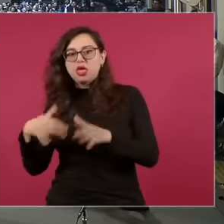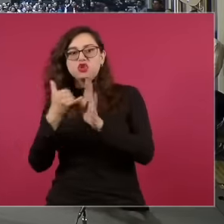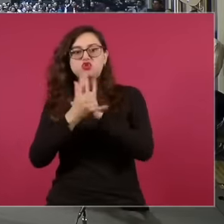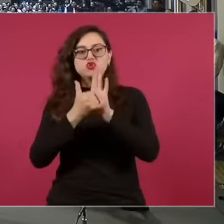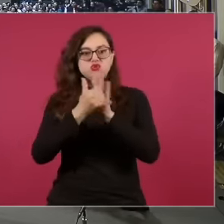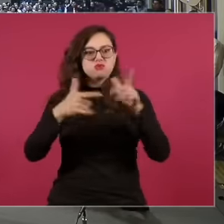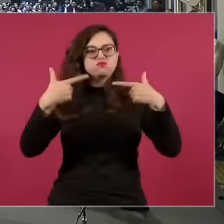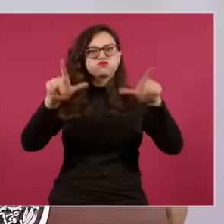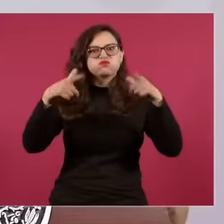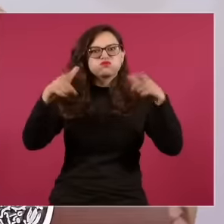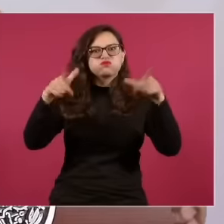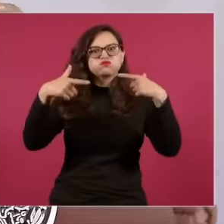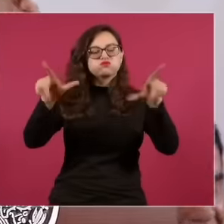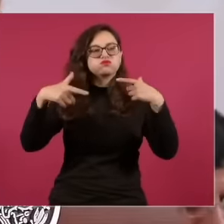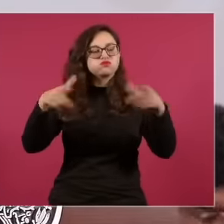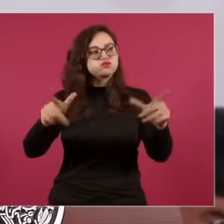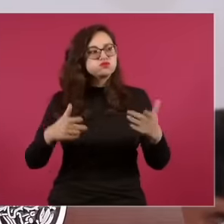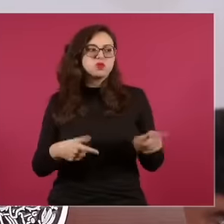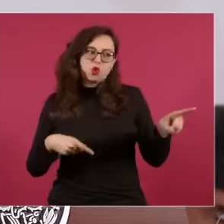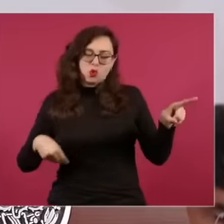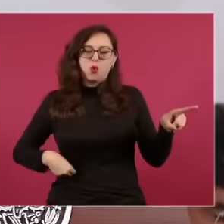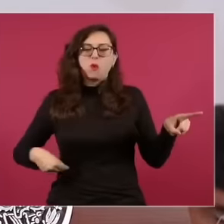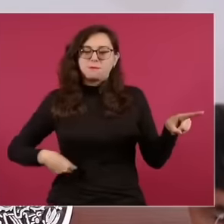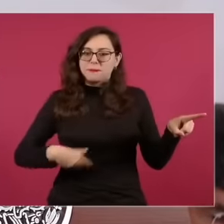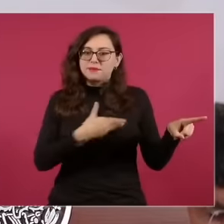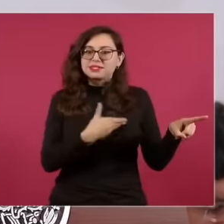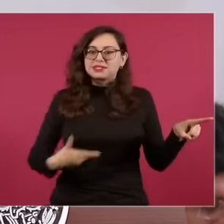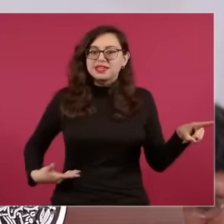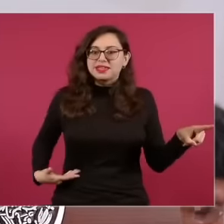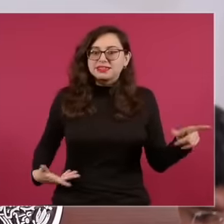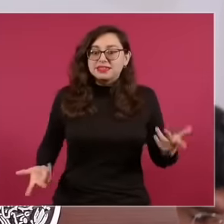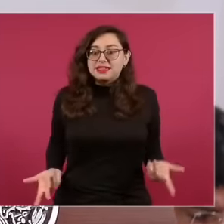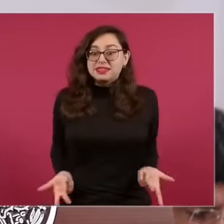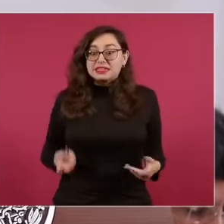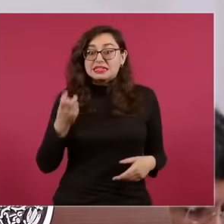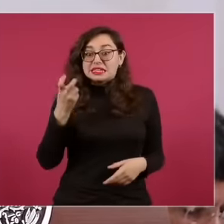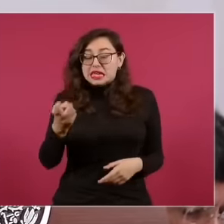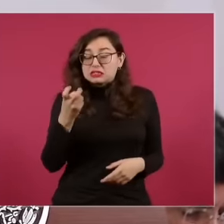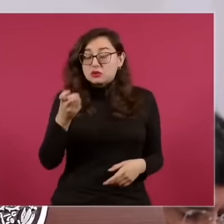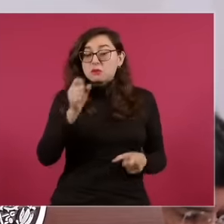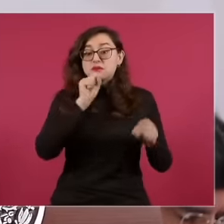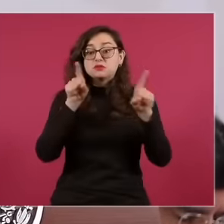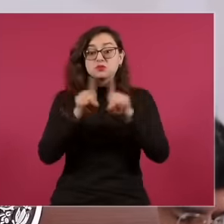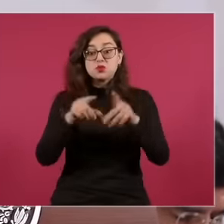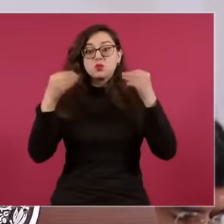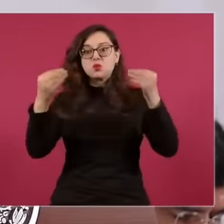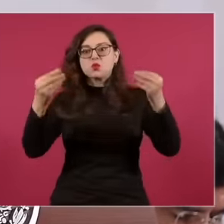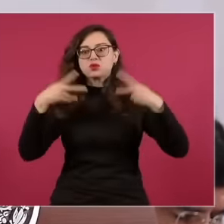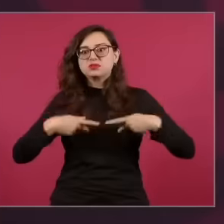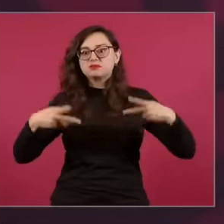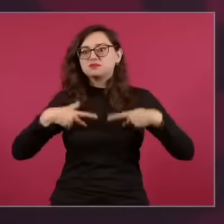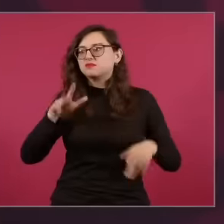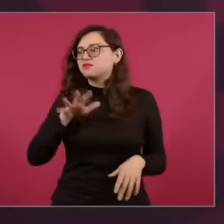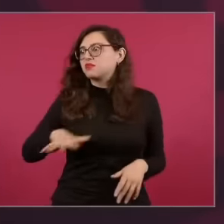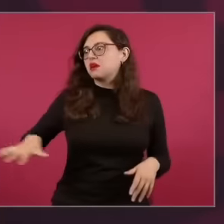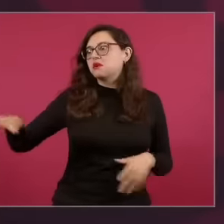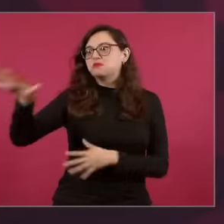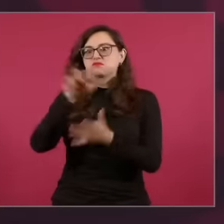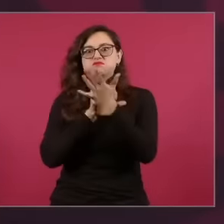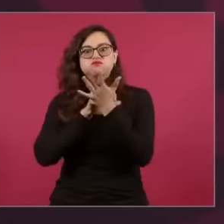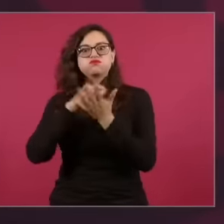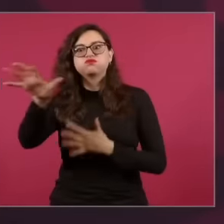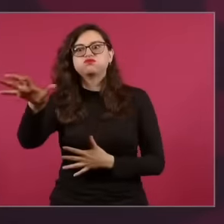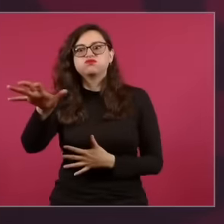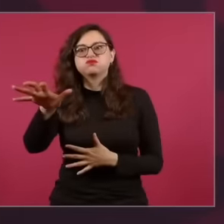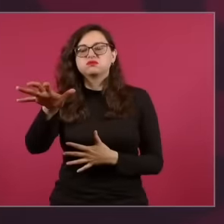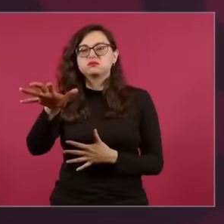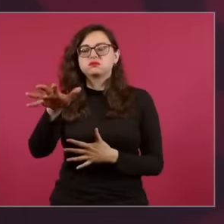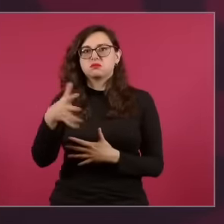like that For example, there are thousands, that's why I told them, no, let's not be afraid of the word professionalization